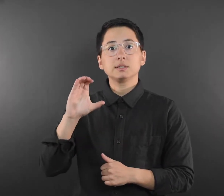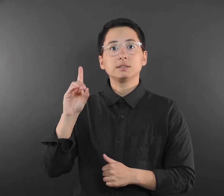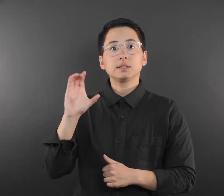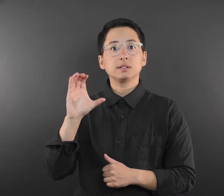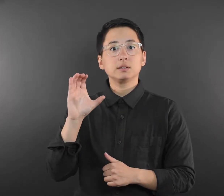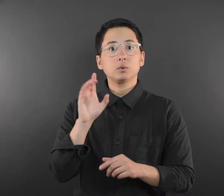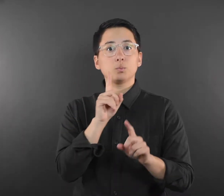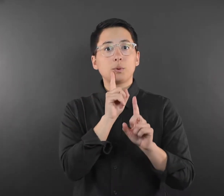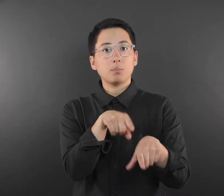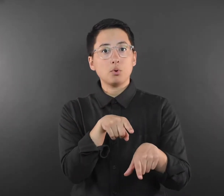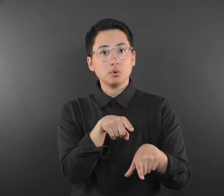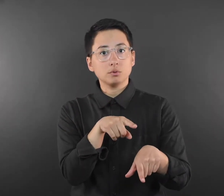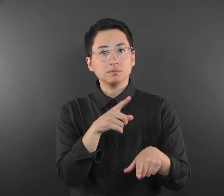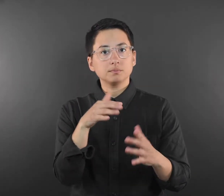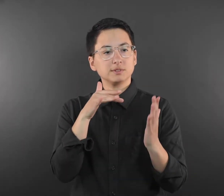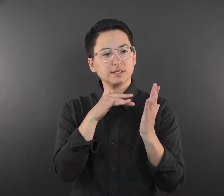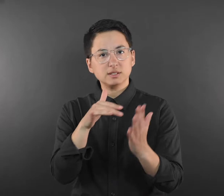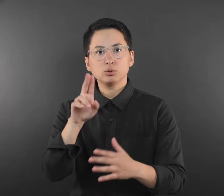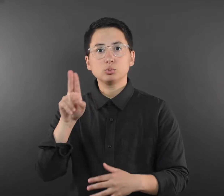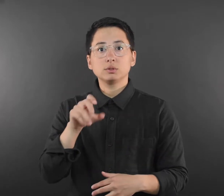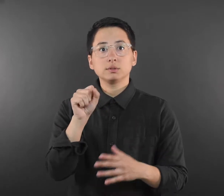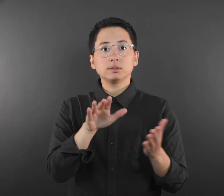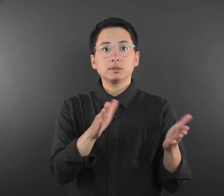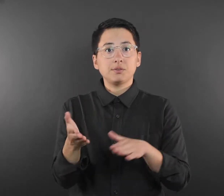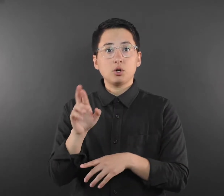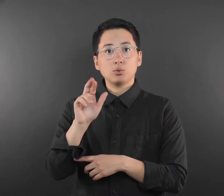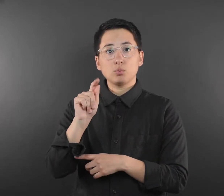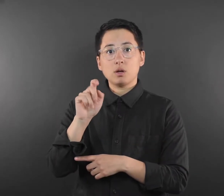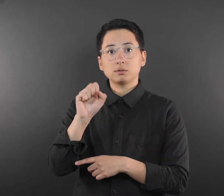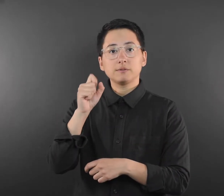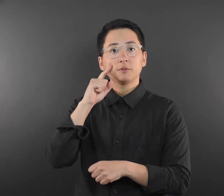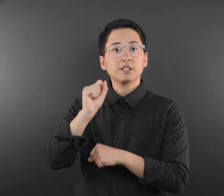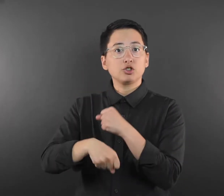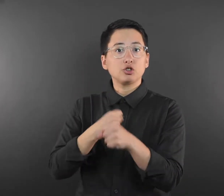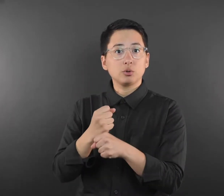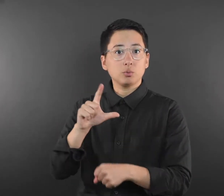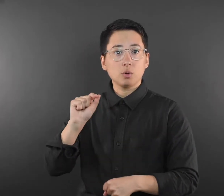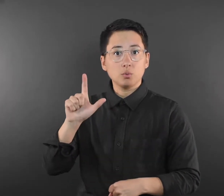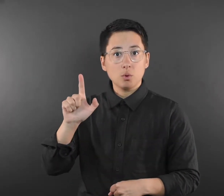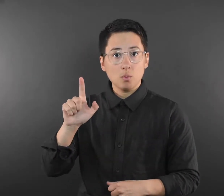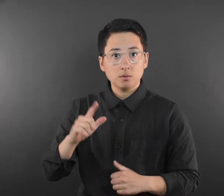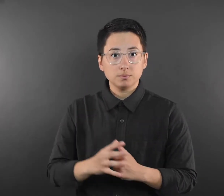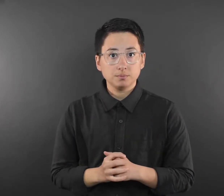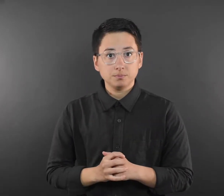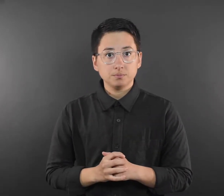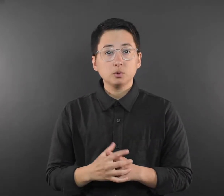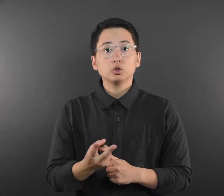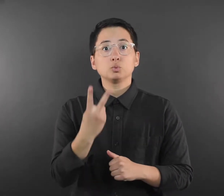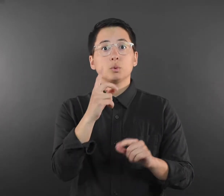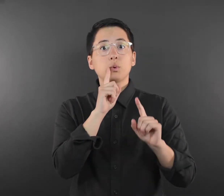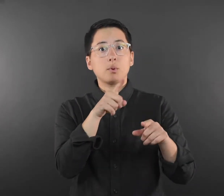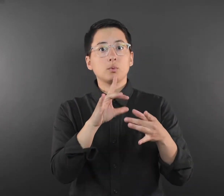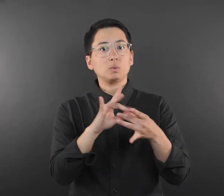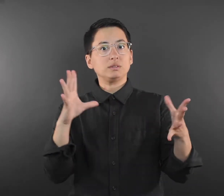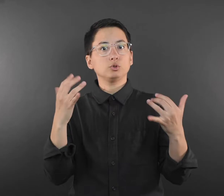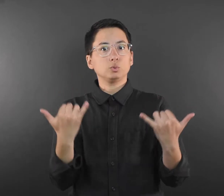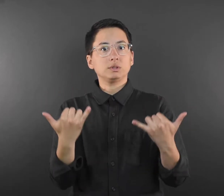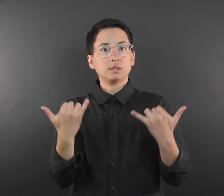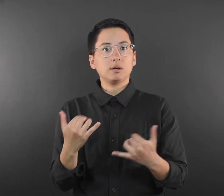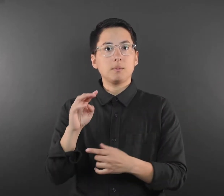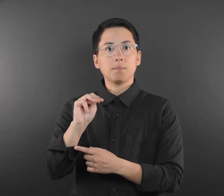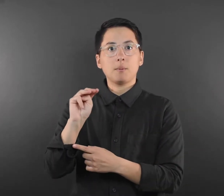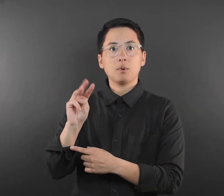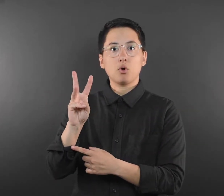CDC reports examine U.S. Death Rates for 2021 Two reports released in today’s MMWR